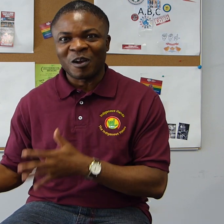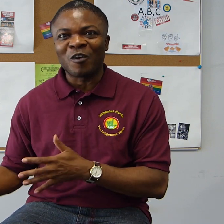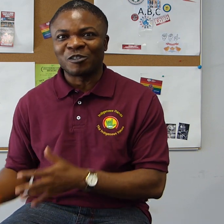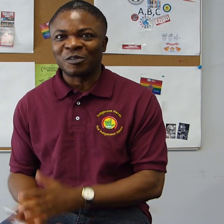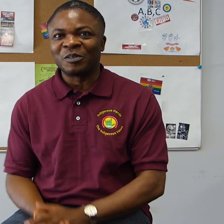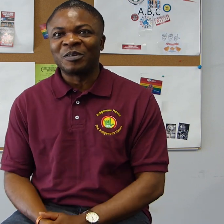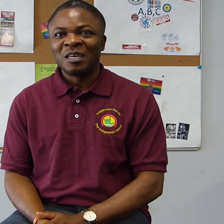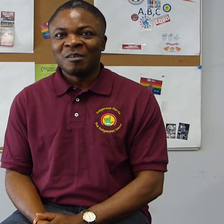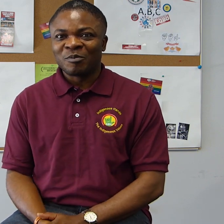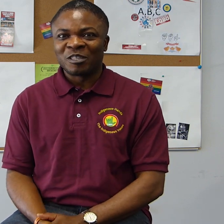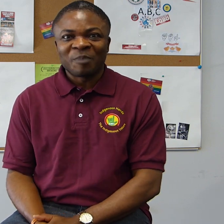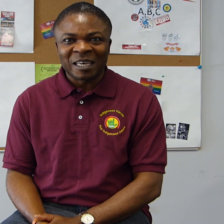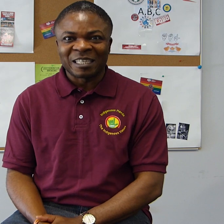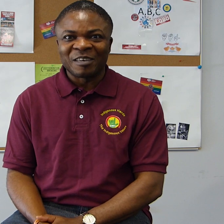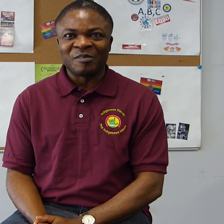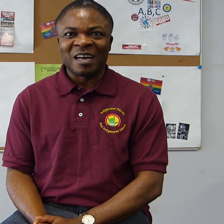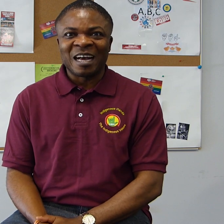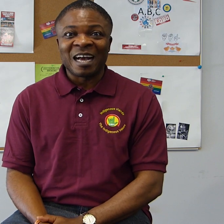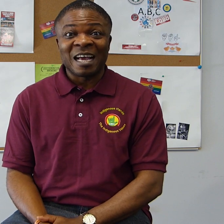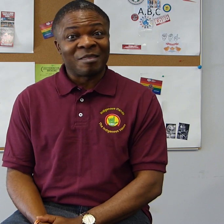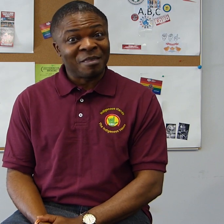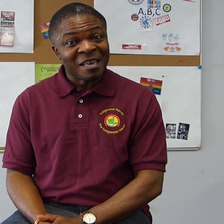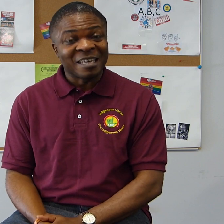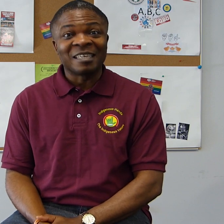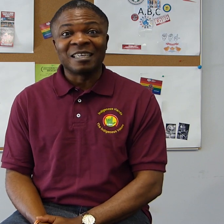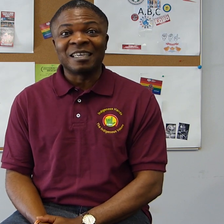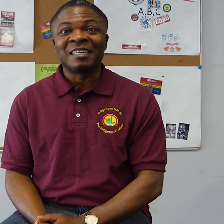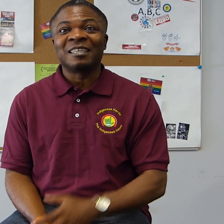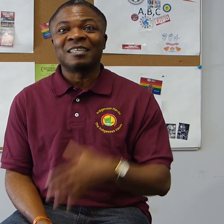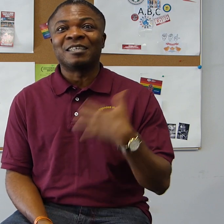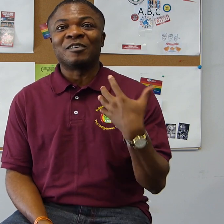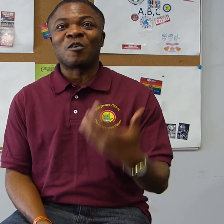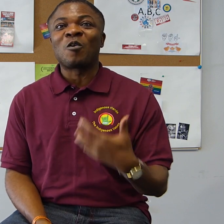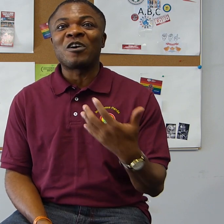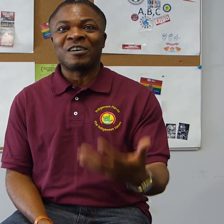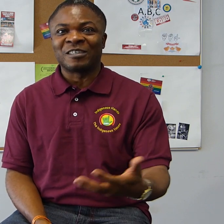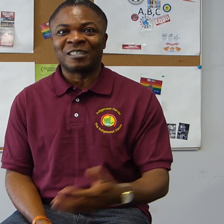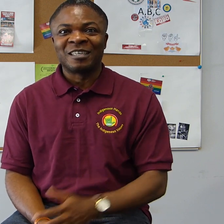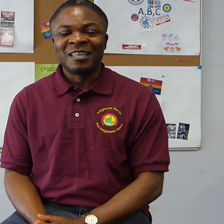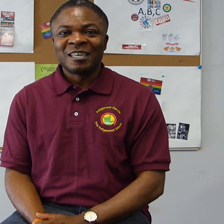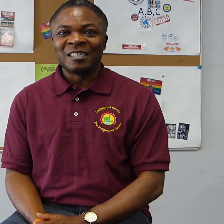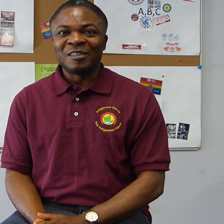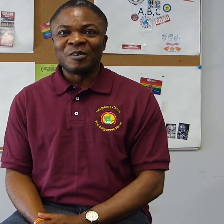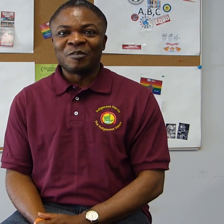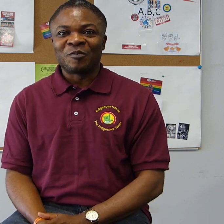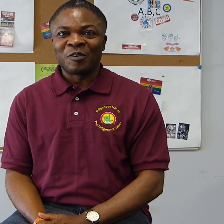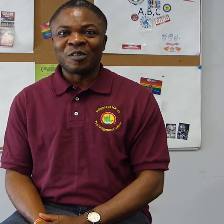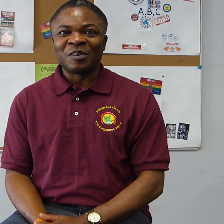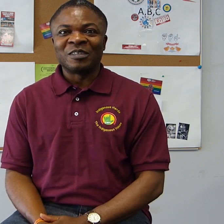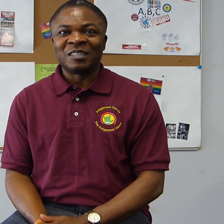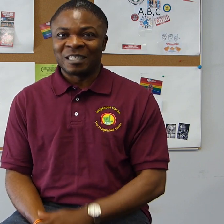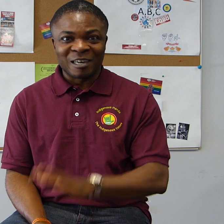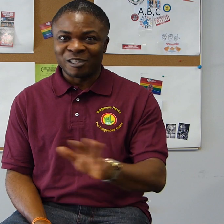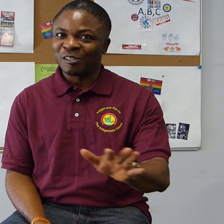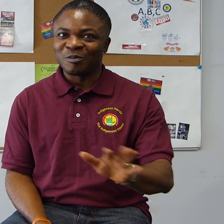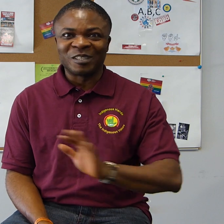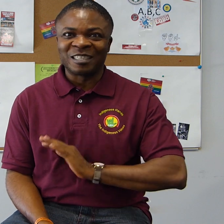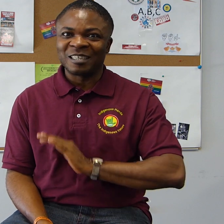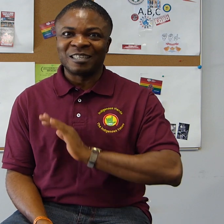cultural perspective I think it requires, you know, further discussion, which is not